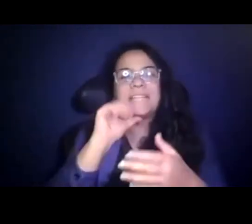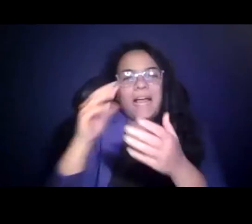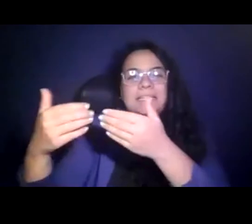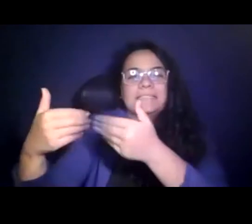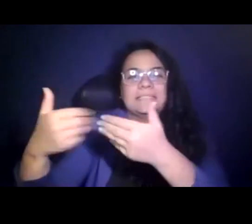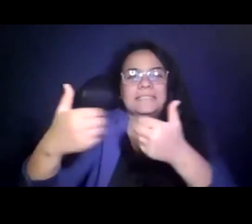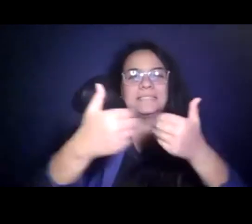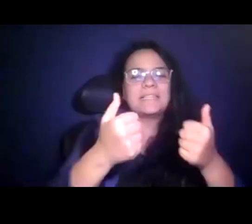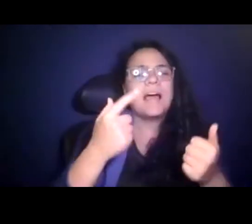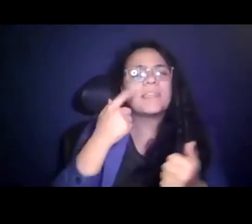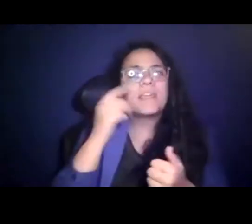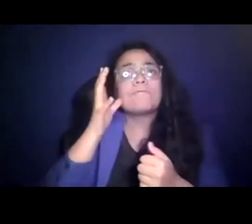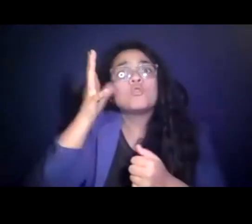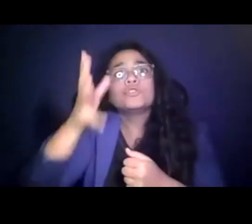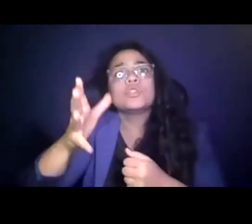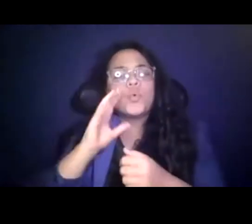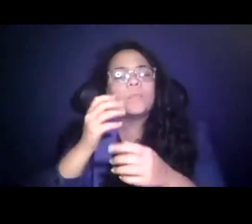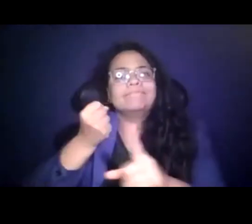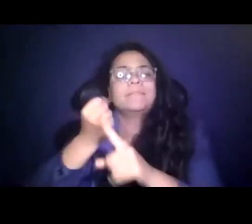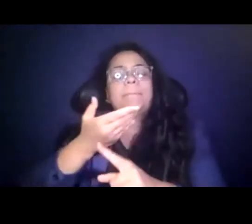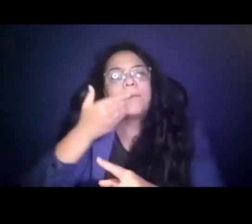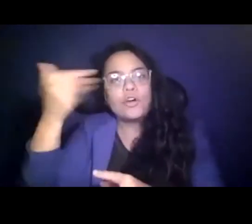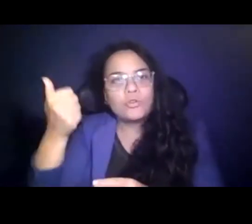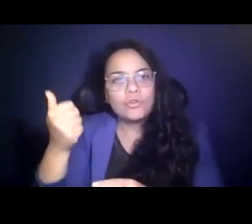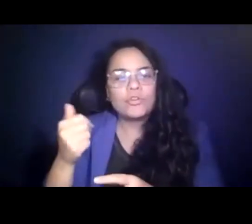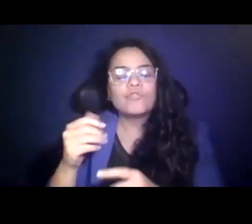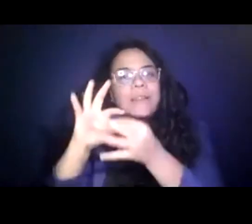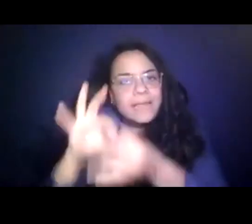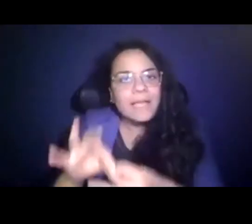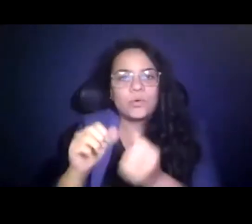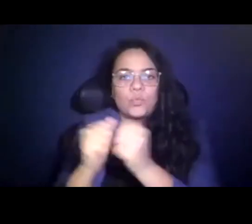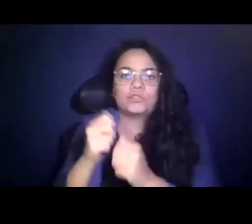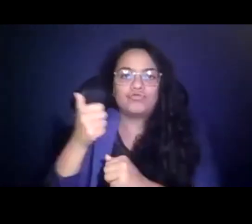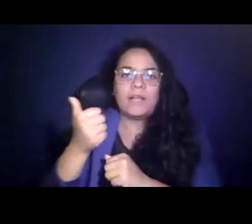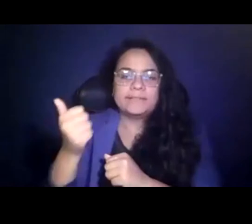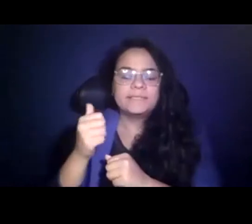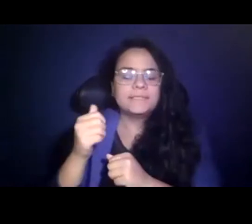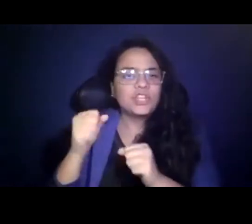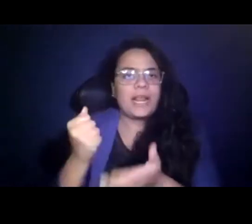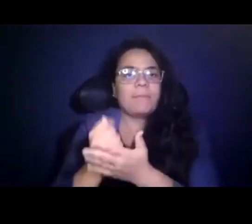later when it comes to transit investment itself. 15:22:19 >> PAUL KINCAID: Thank you.